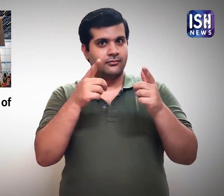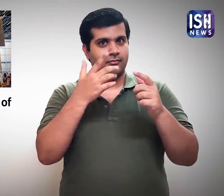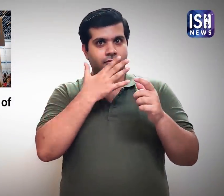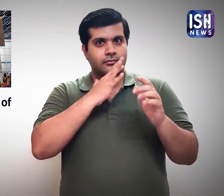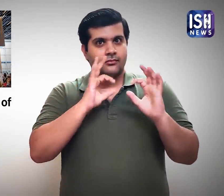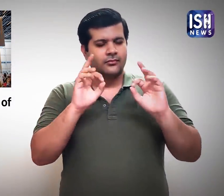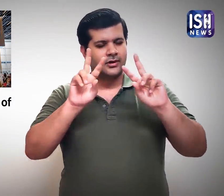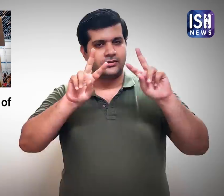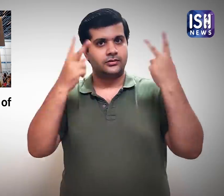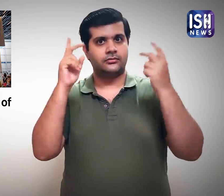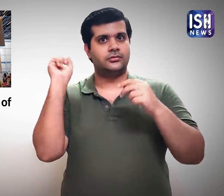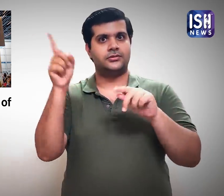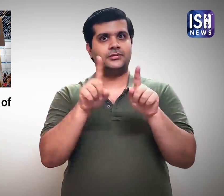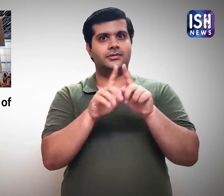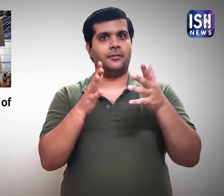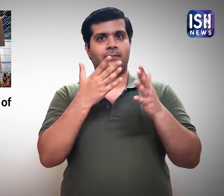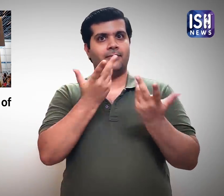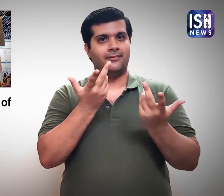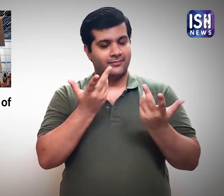Isn't that beautiful! Such a unique concept!